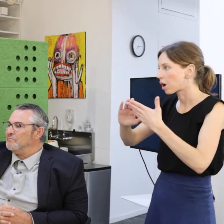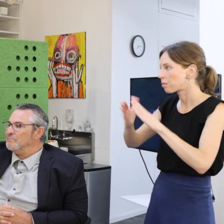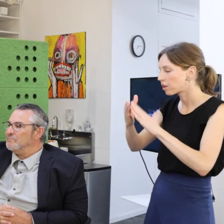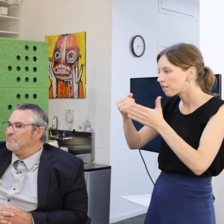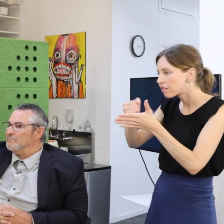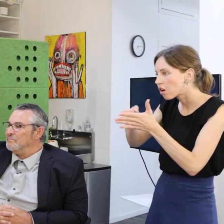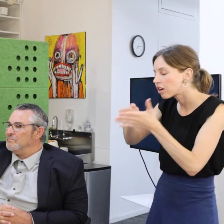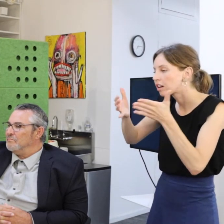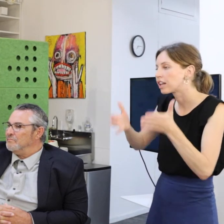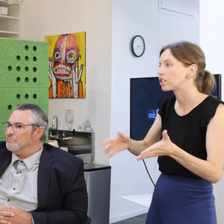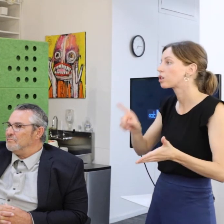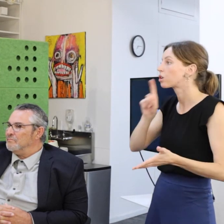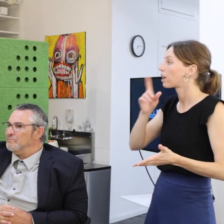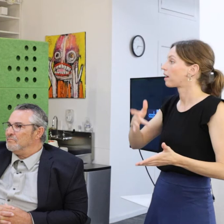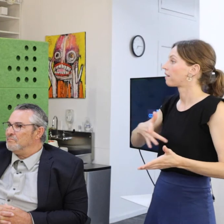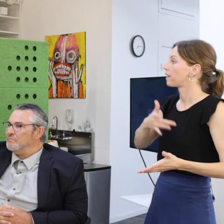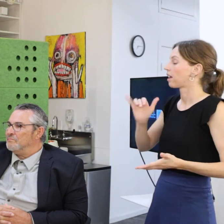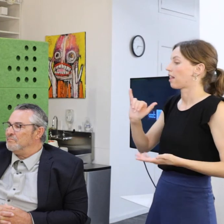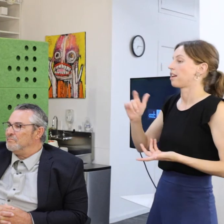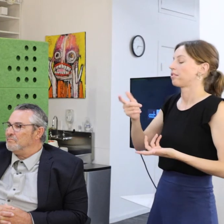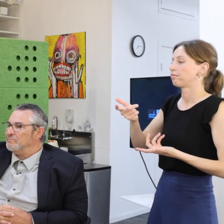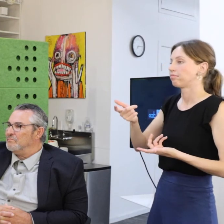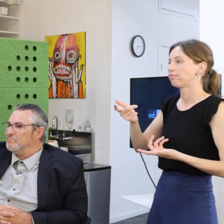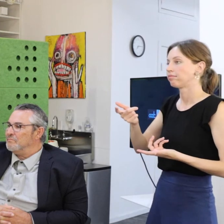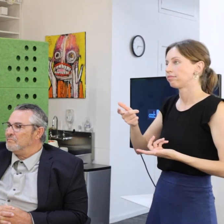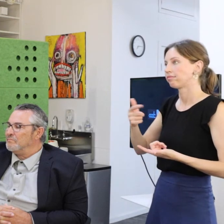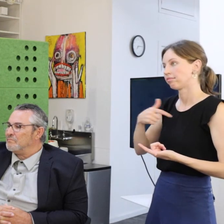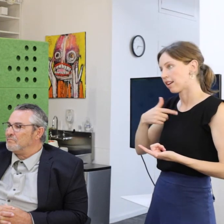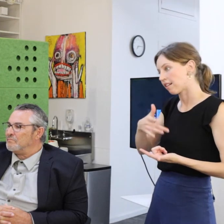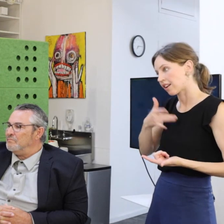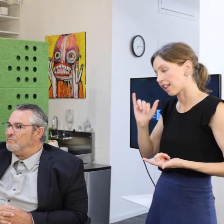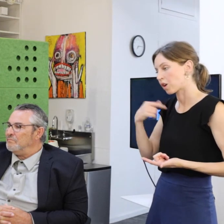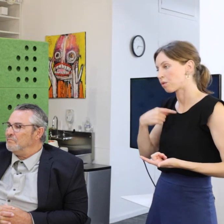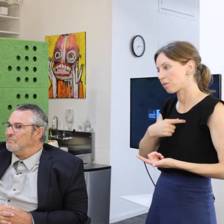artists that really feel like-- I feel like we are successful